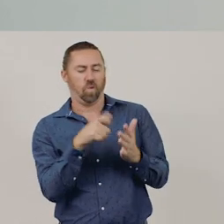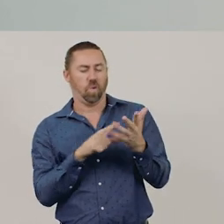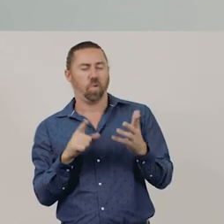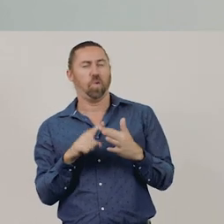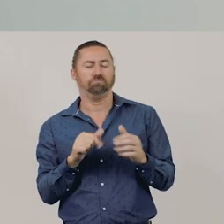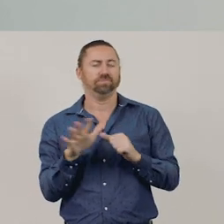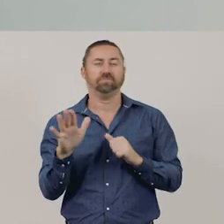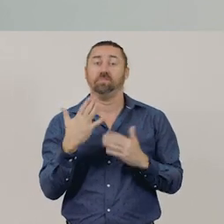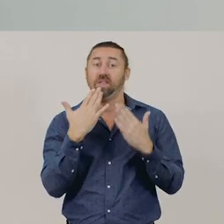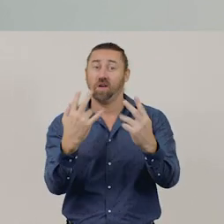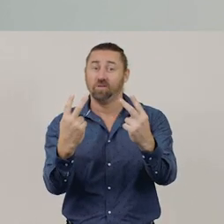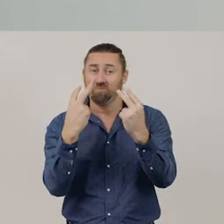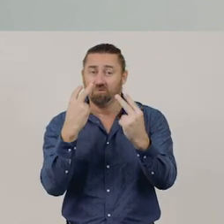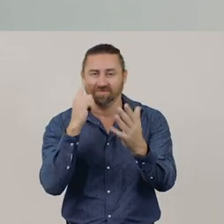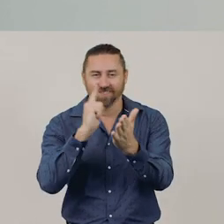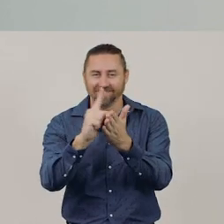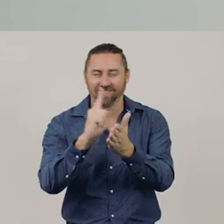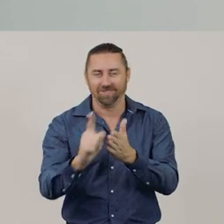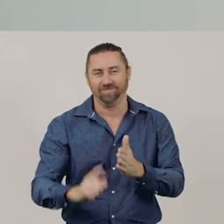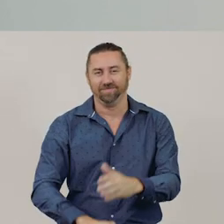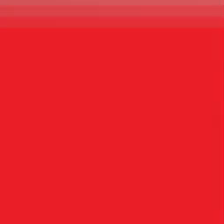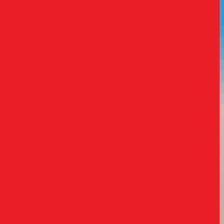Thanks for joining us. See you next time!